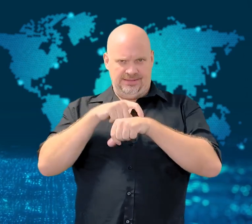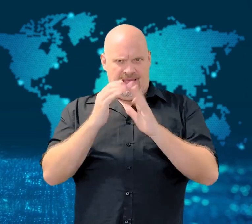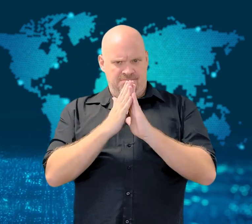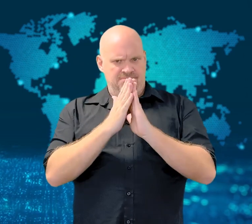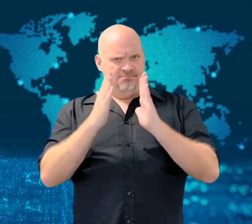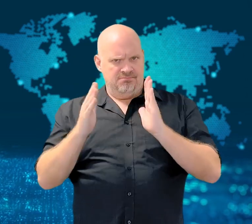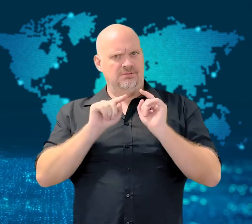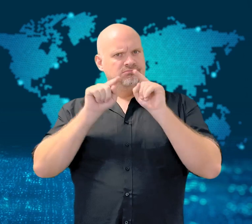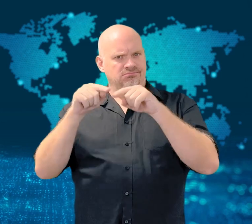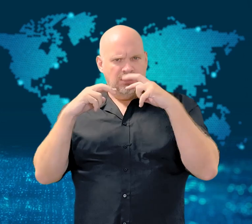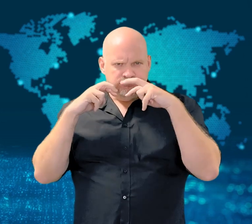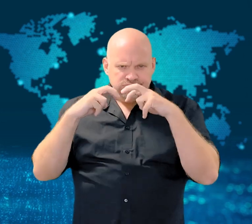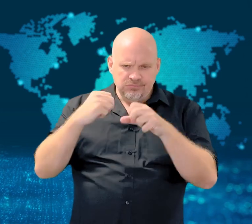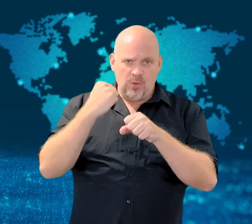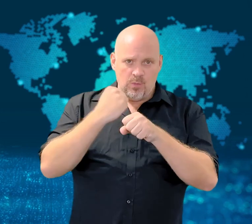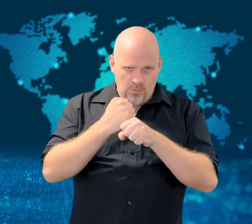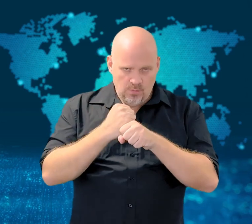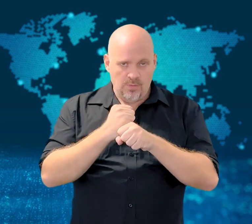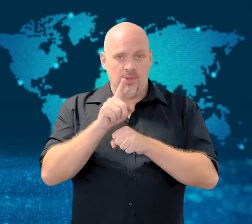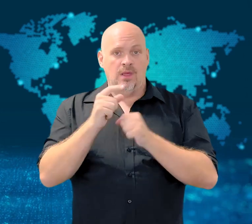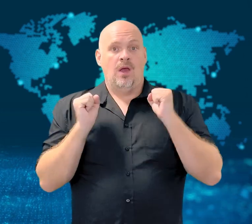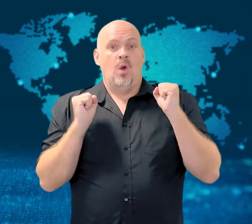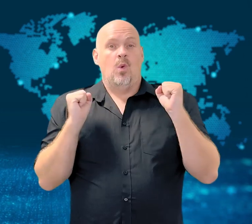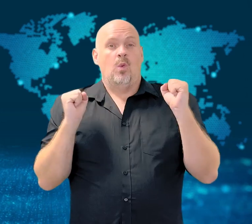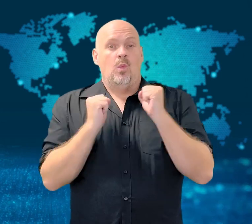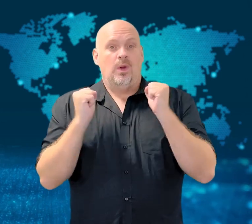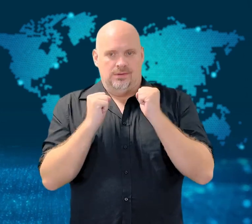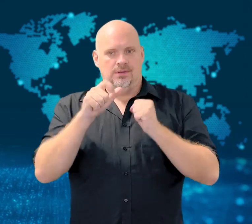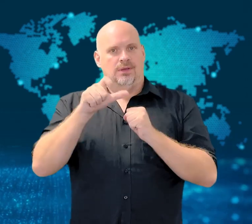thirty workers are stationed there.